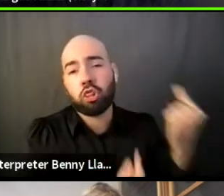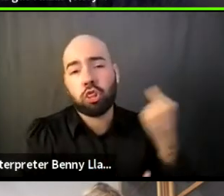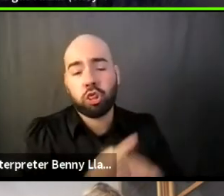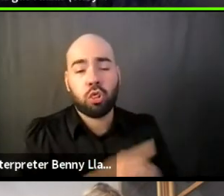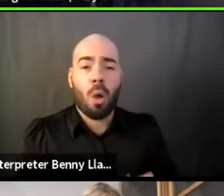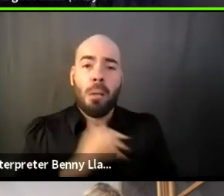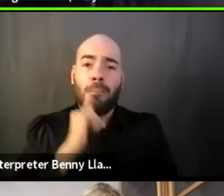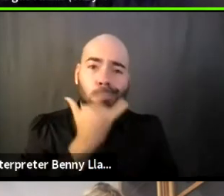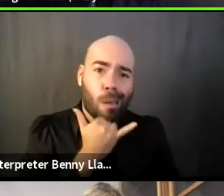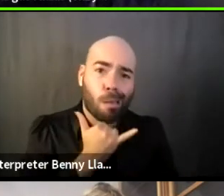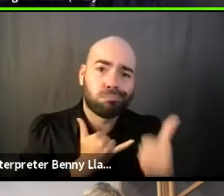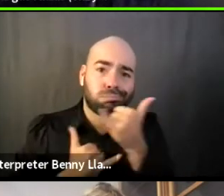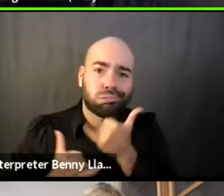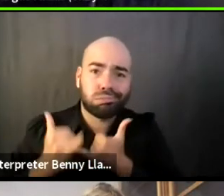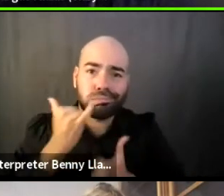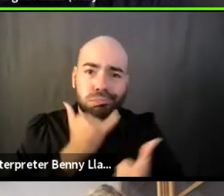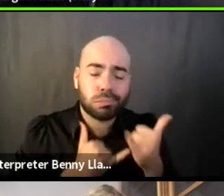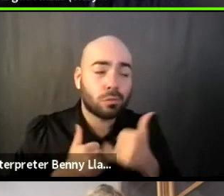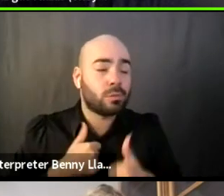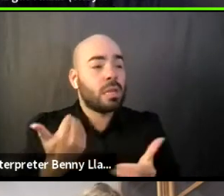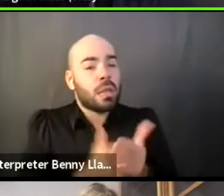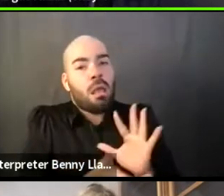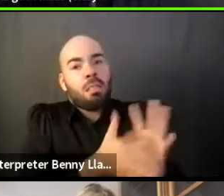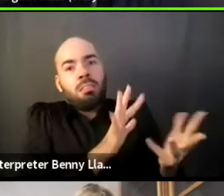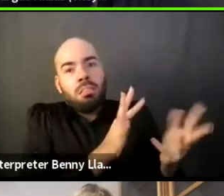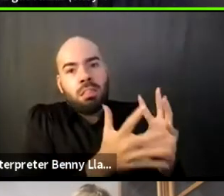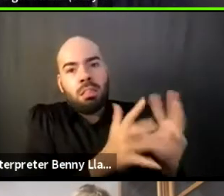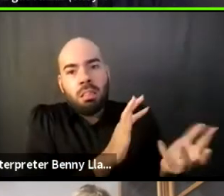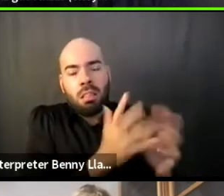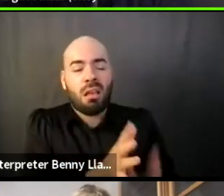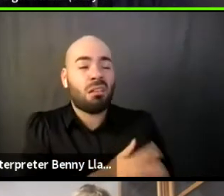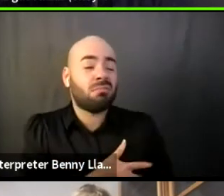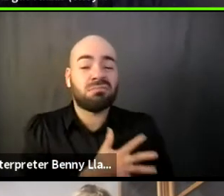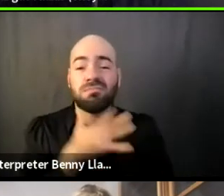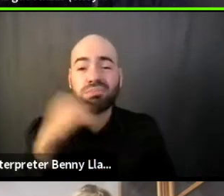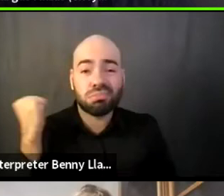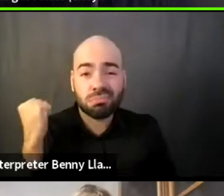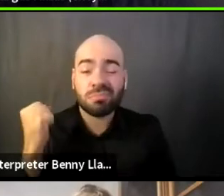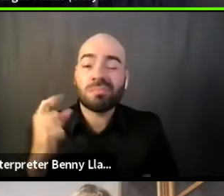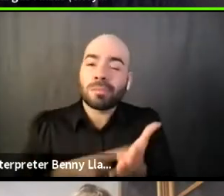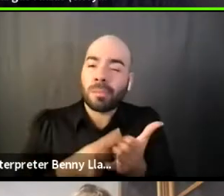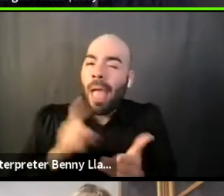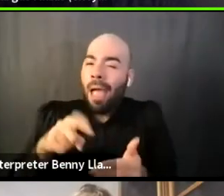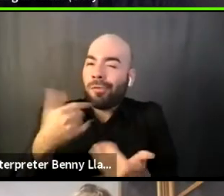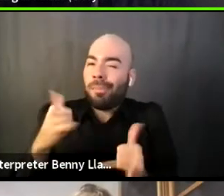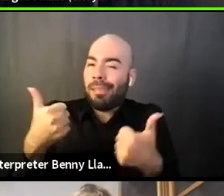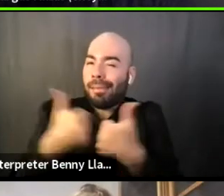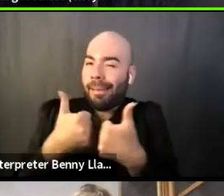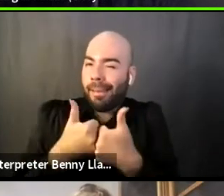where it has to be strategic and that sucks. Like it really sucks where sometimes we have to swallow